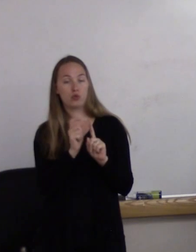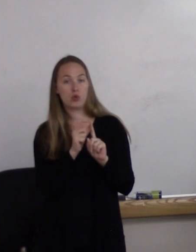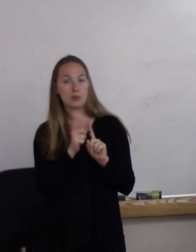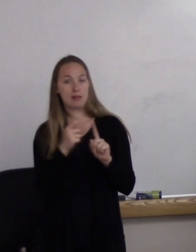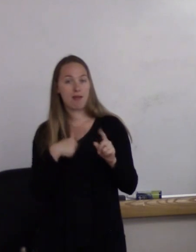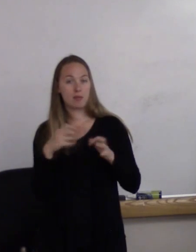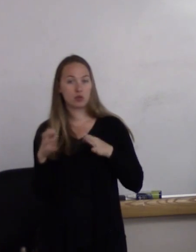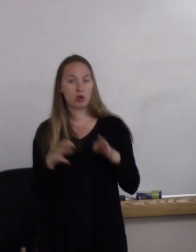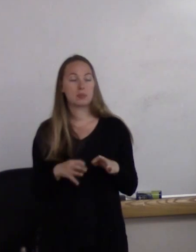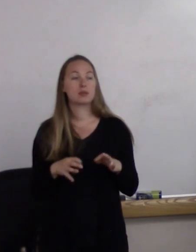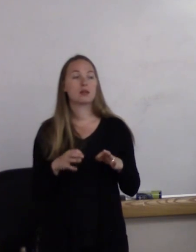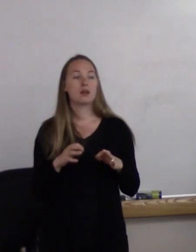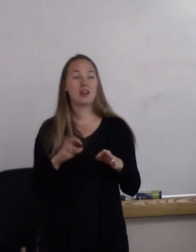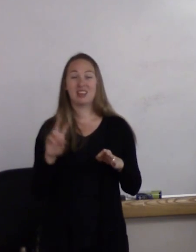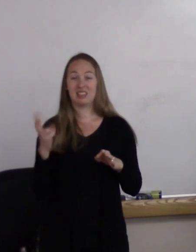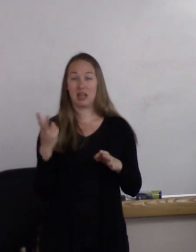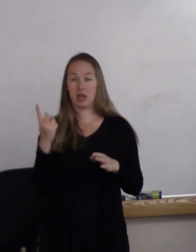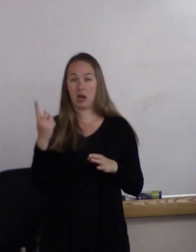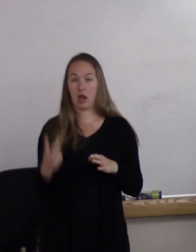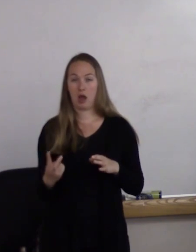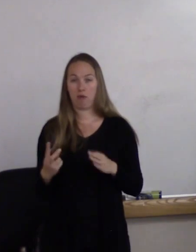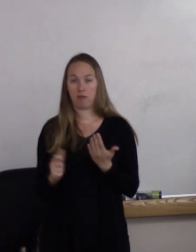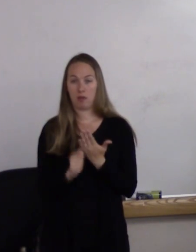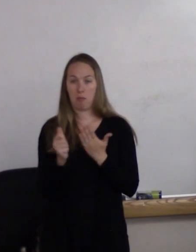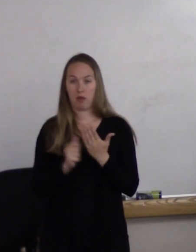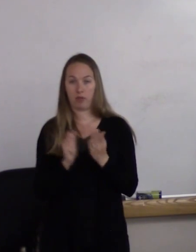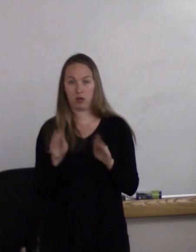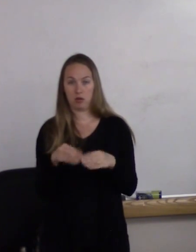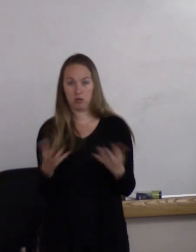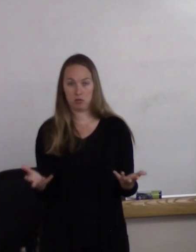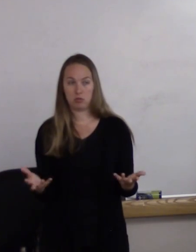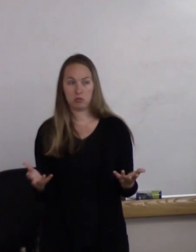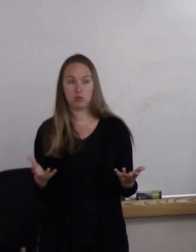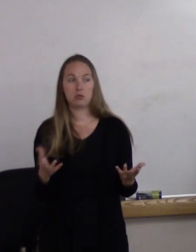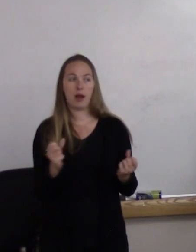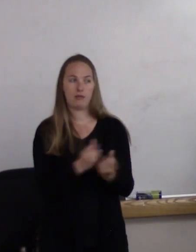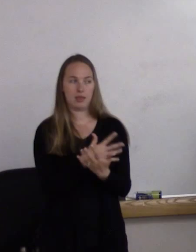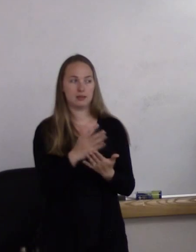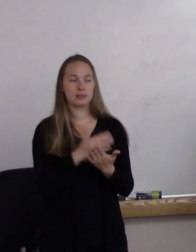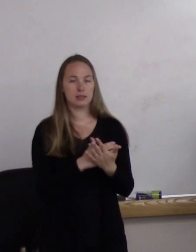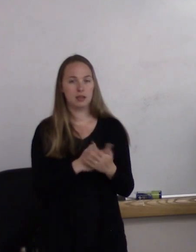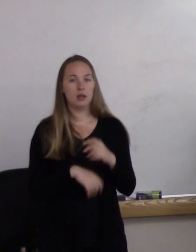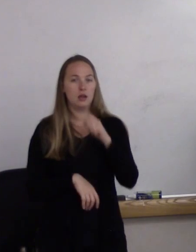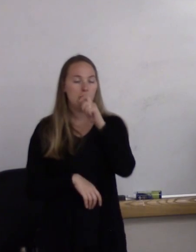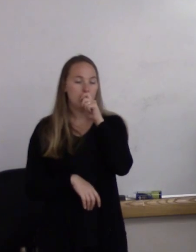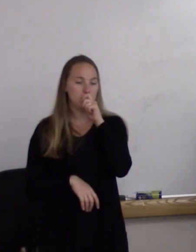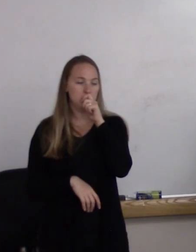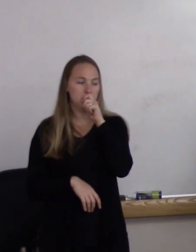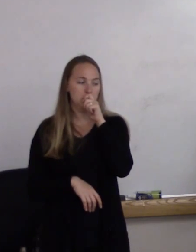are in the second half. So it's all listed there. So again, we're gonna